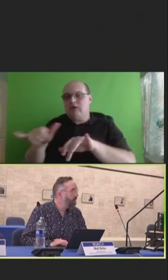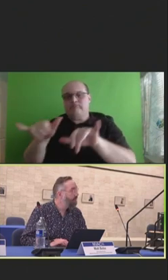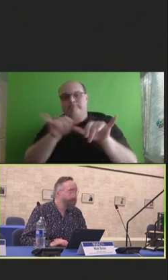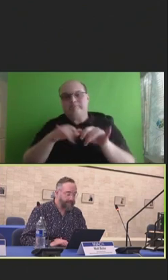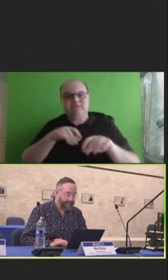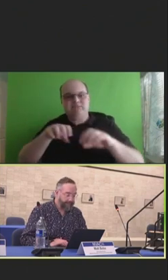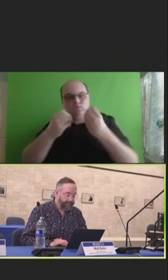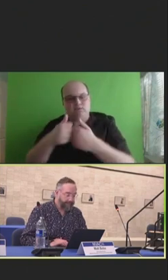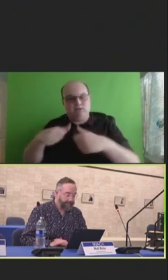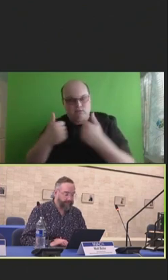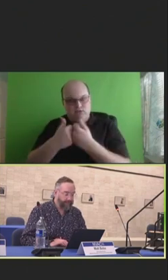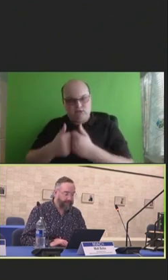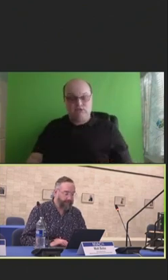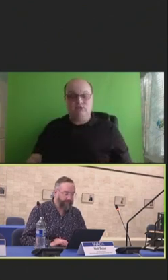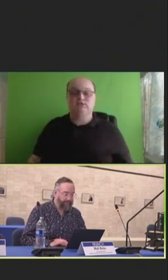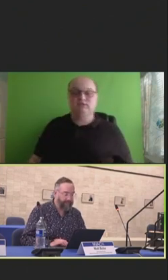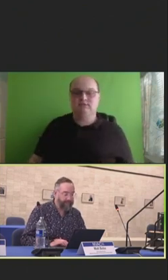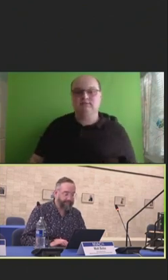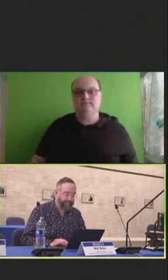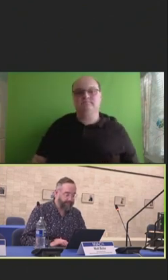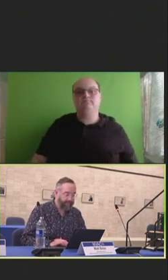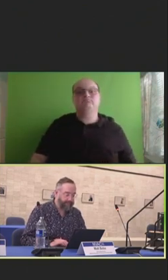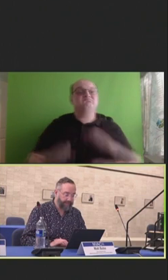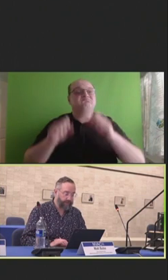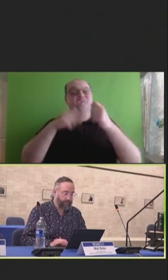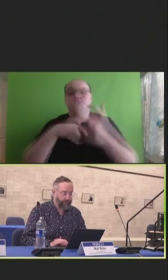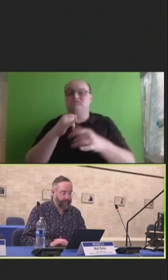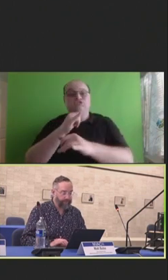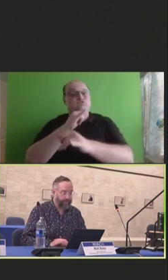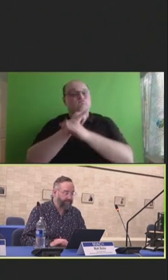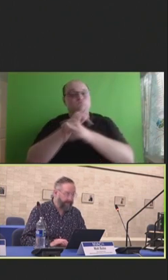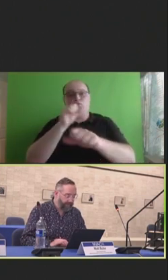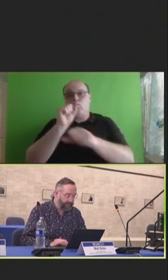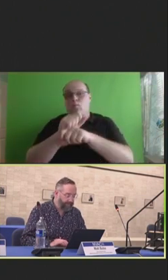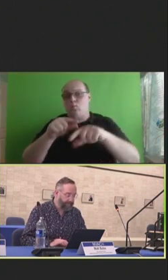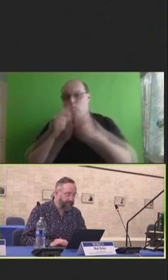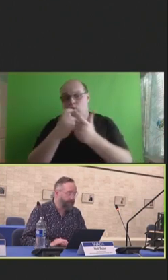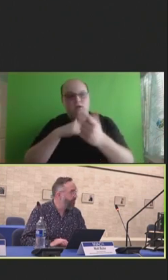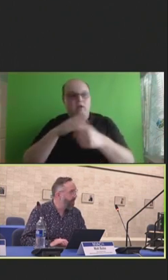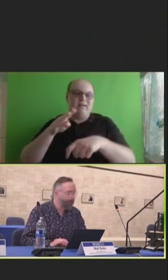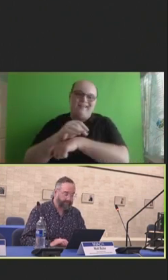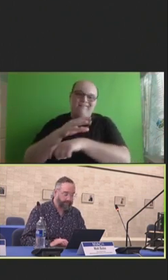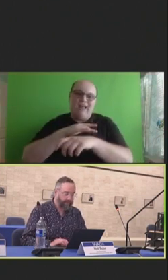NACCHO continues to convene its immunization work group advisory committee comprised of